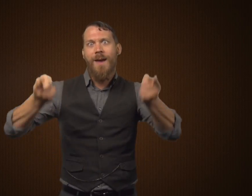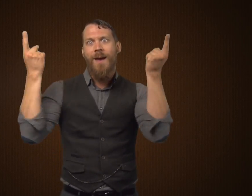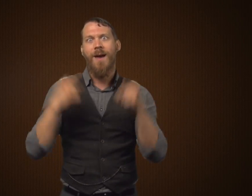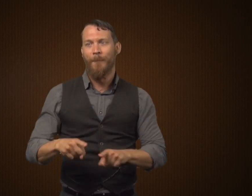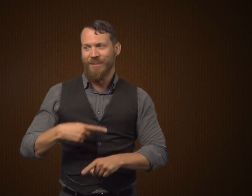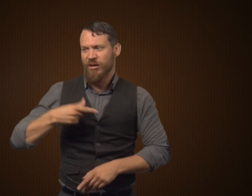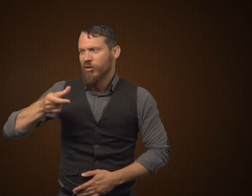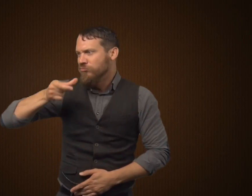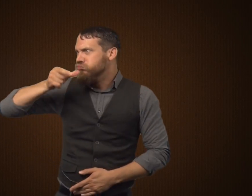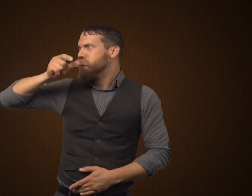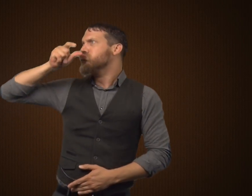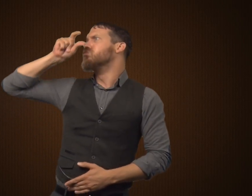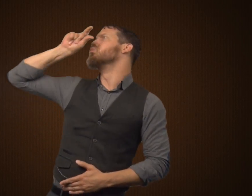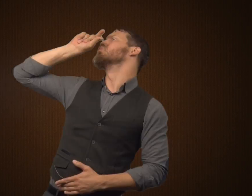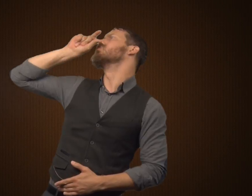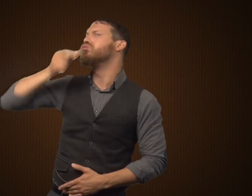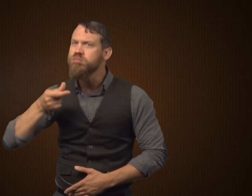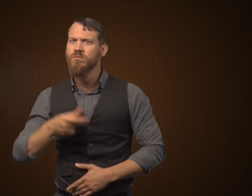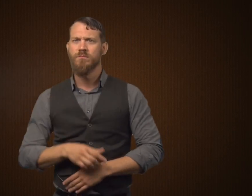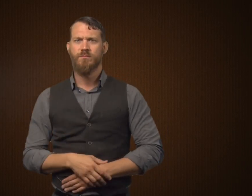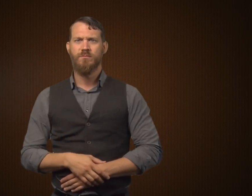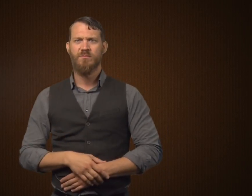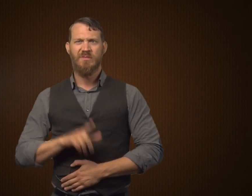to see what happens when I drink the potion?"